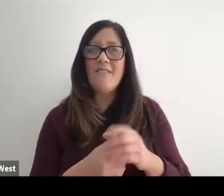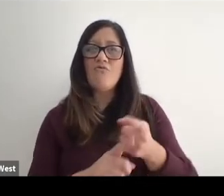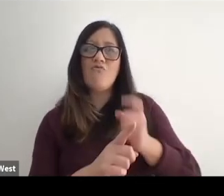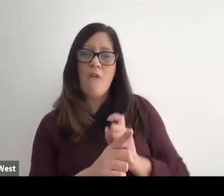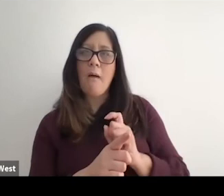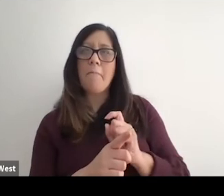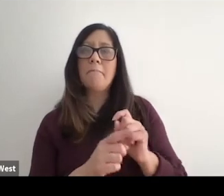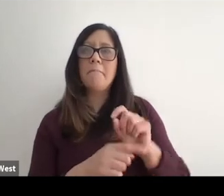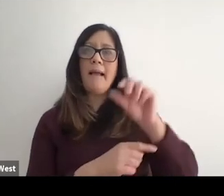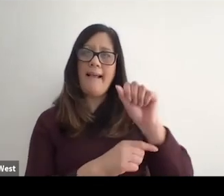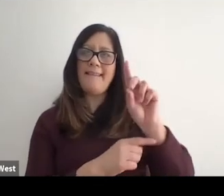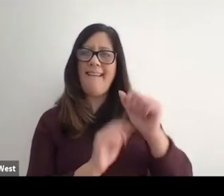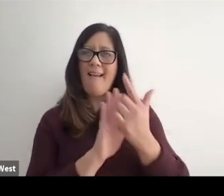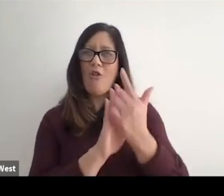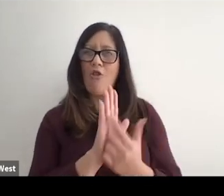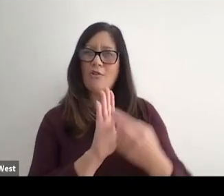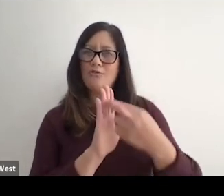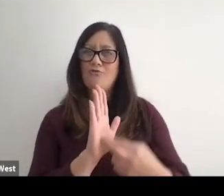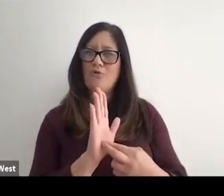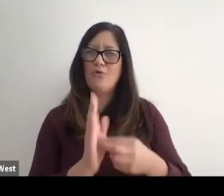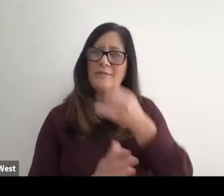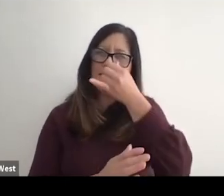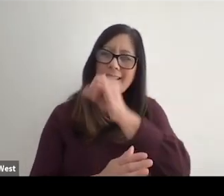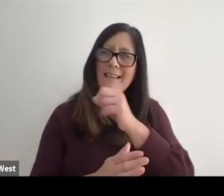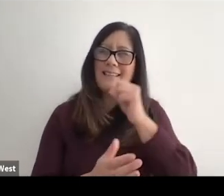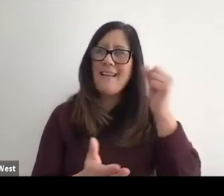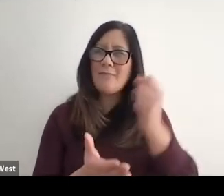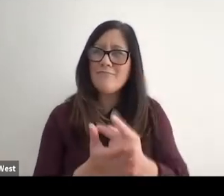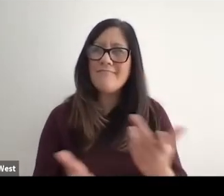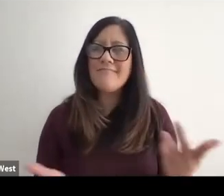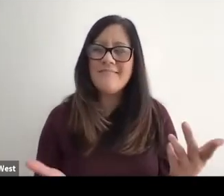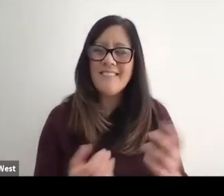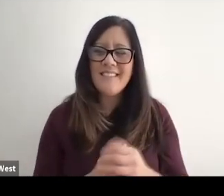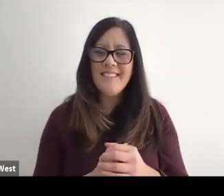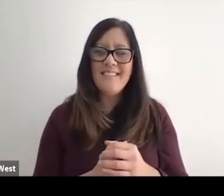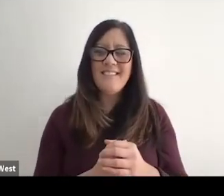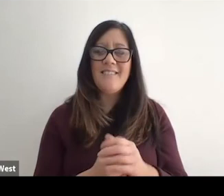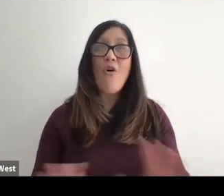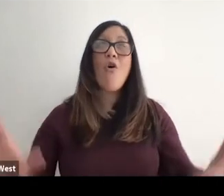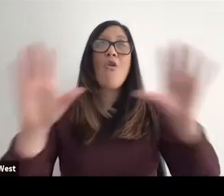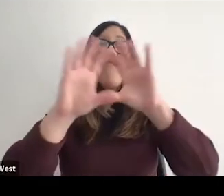of ludicrous for us not to have ratified that where we are. Everybody else in the world that we're